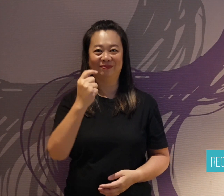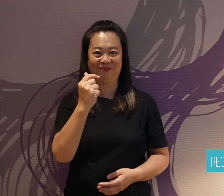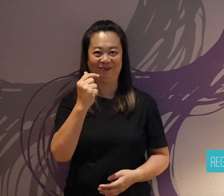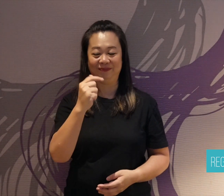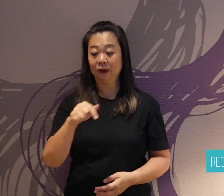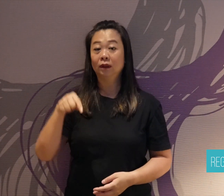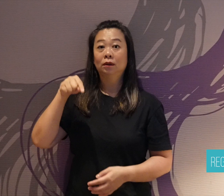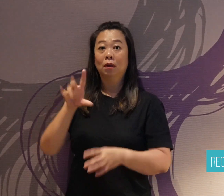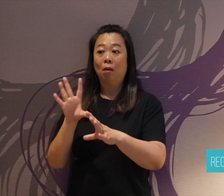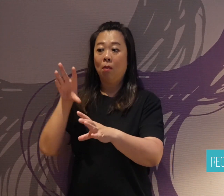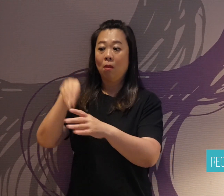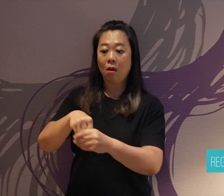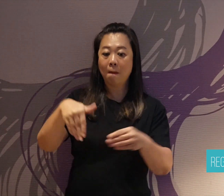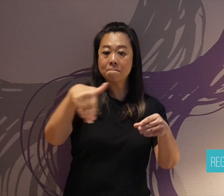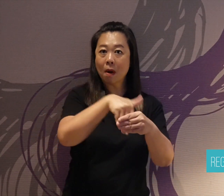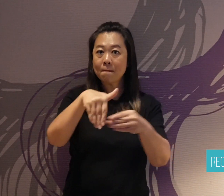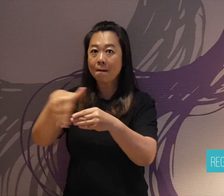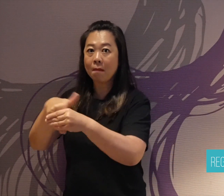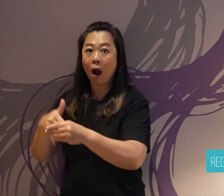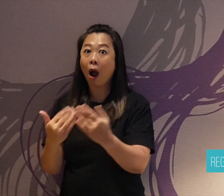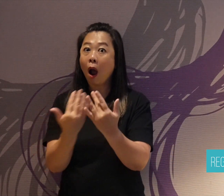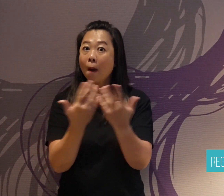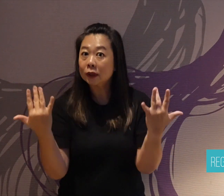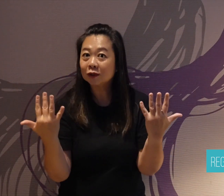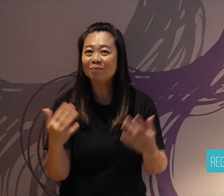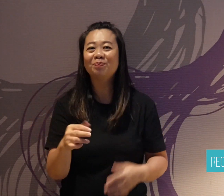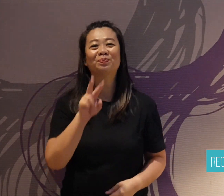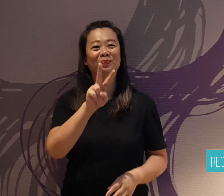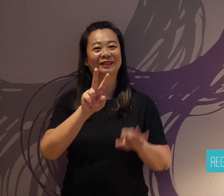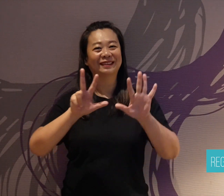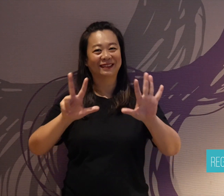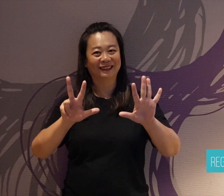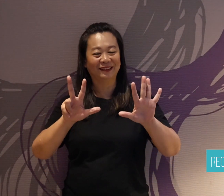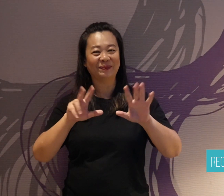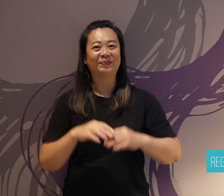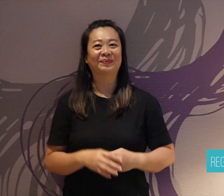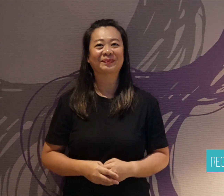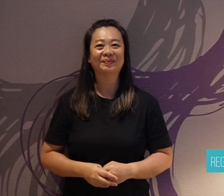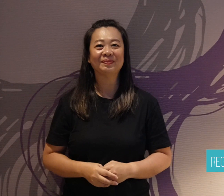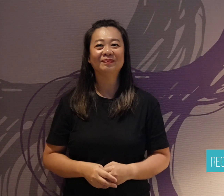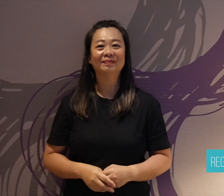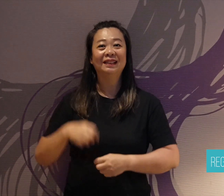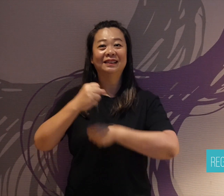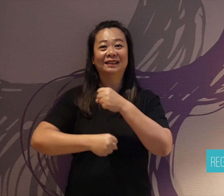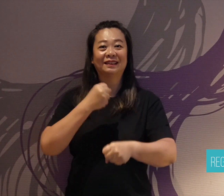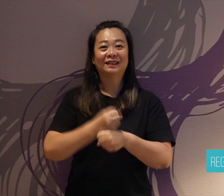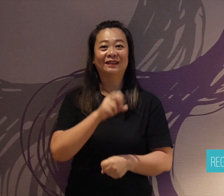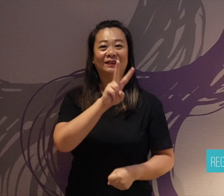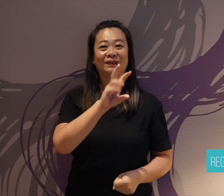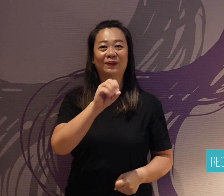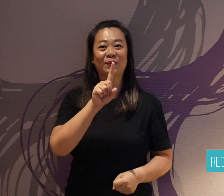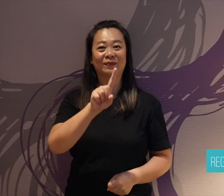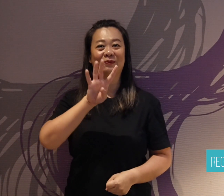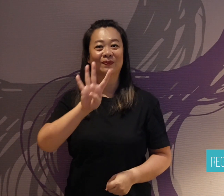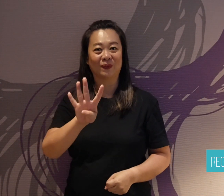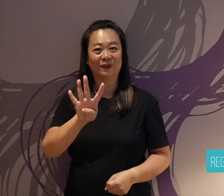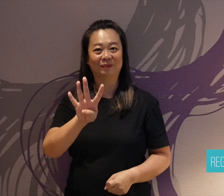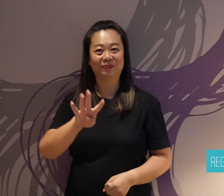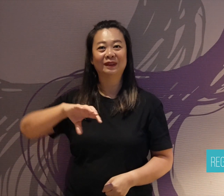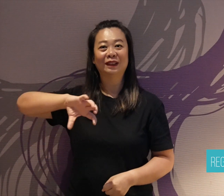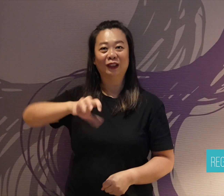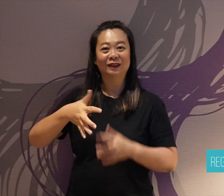"Fun Forest", and this club has 28 members. In 2014, he won the